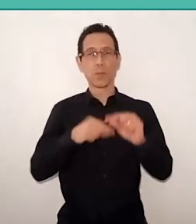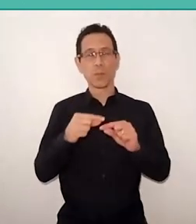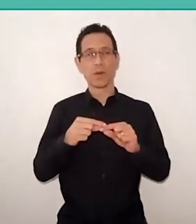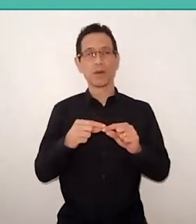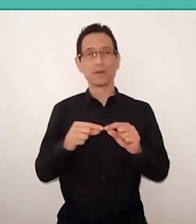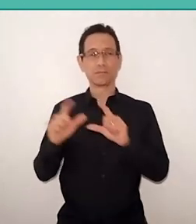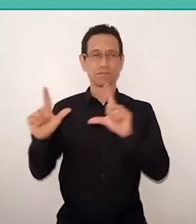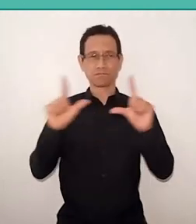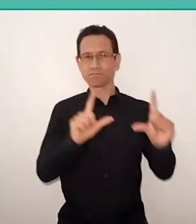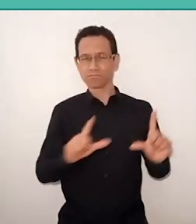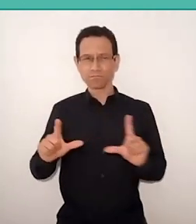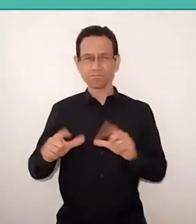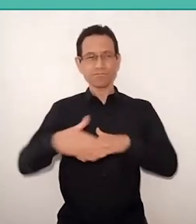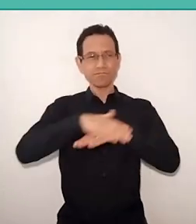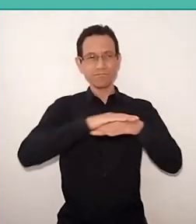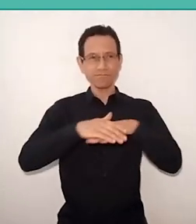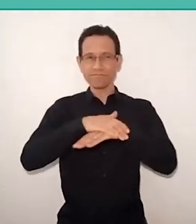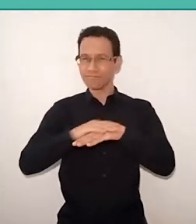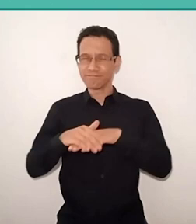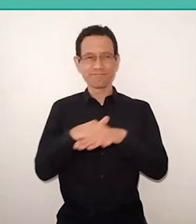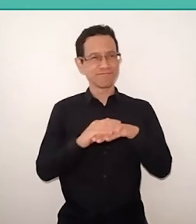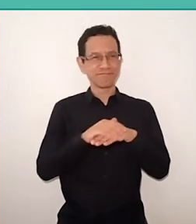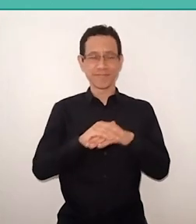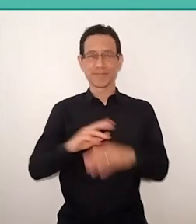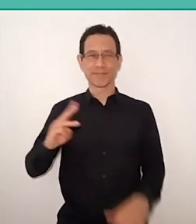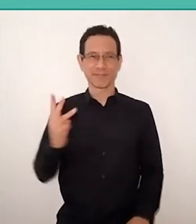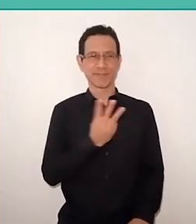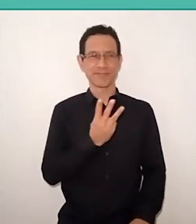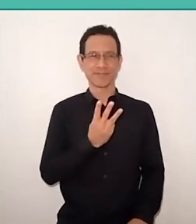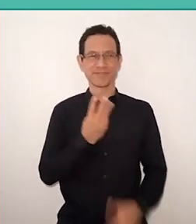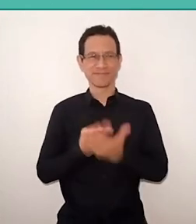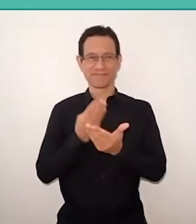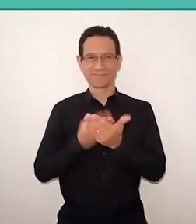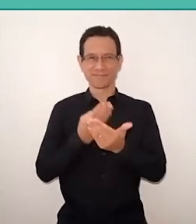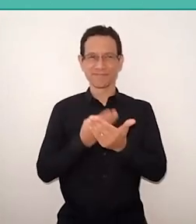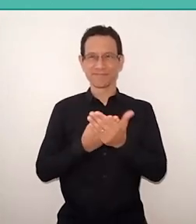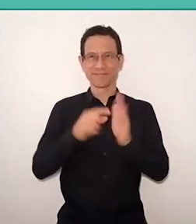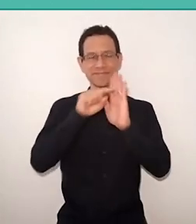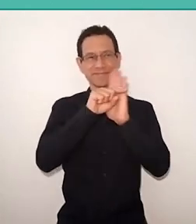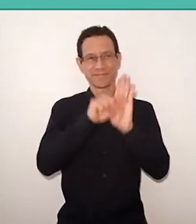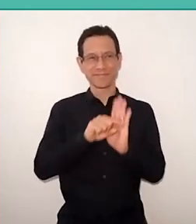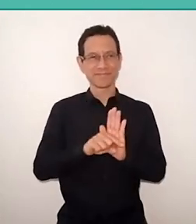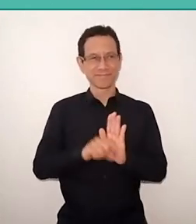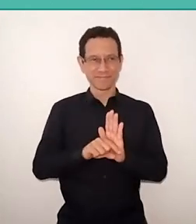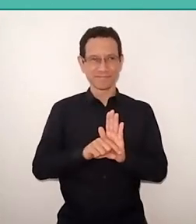a conversation with three scholars, researchers, references